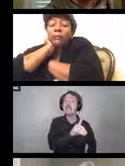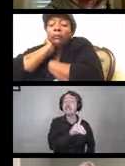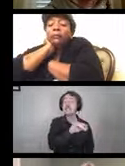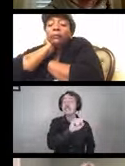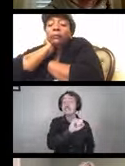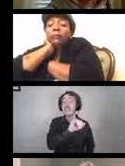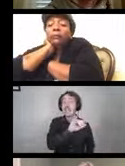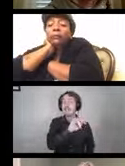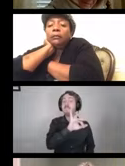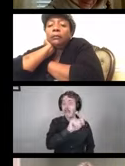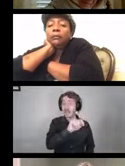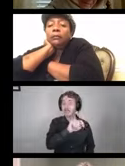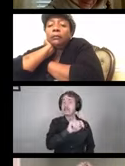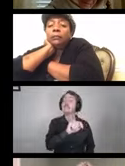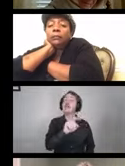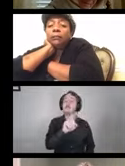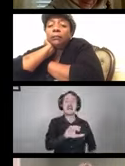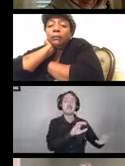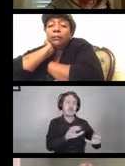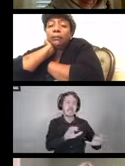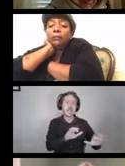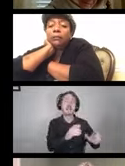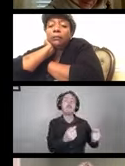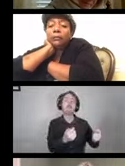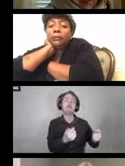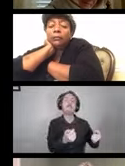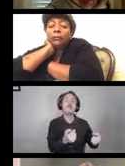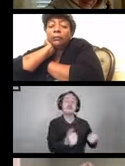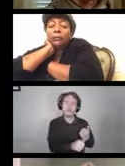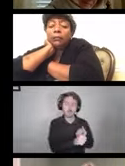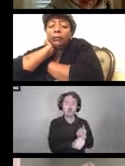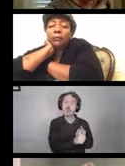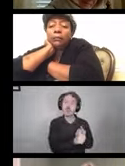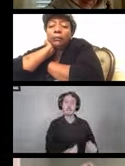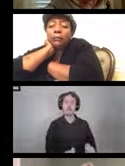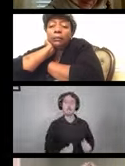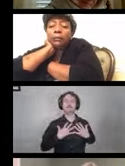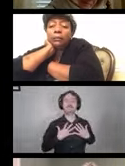should remove the risk of transmission of the disease.